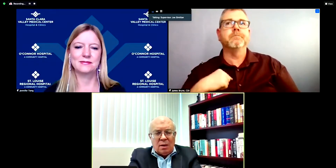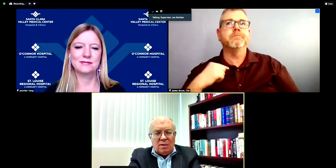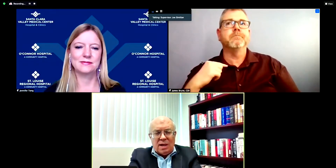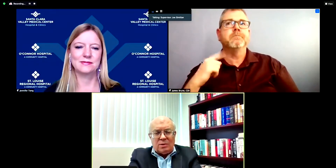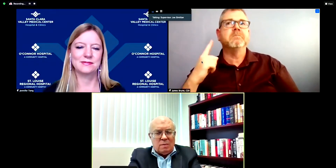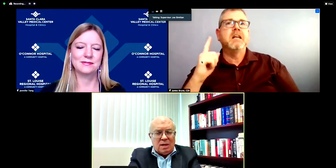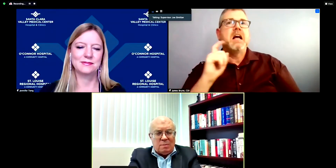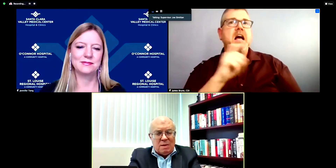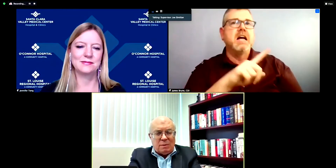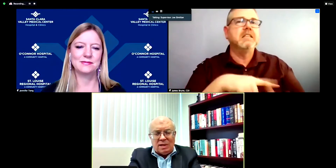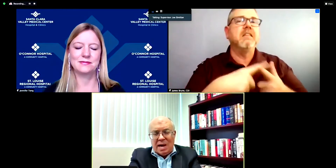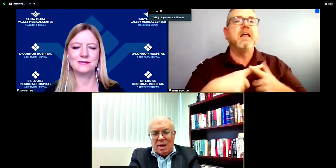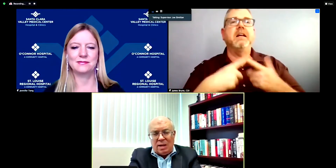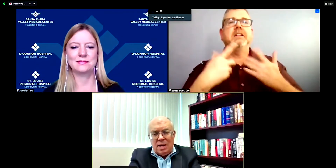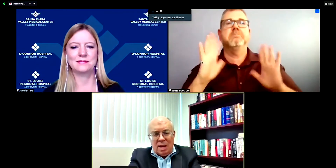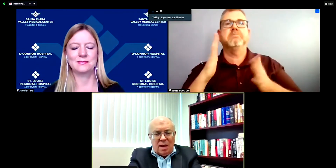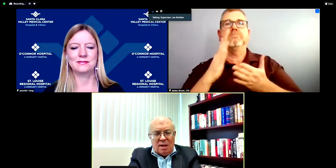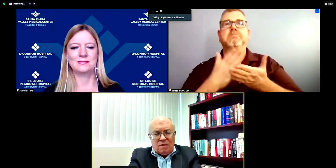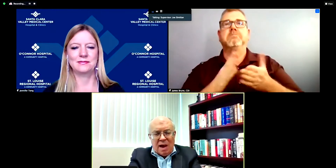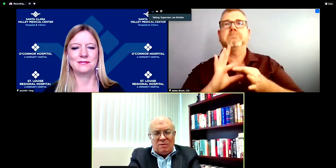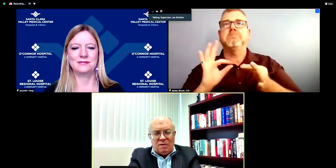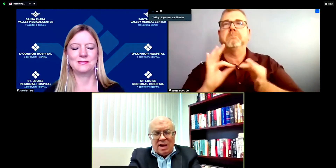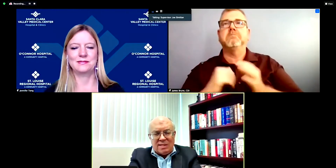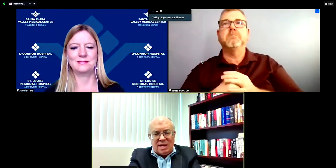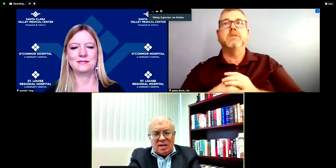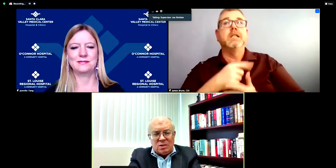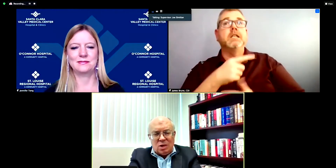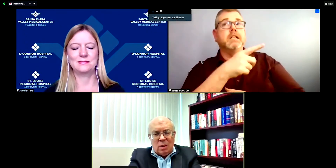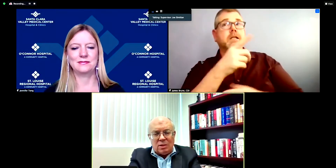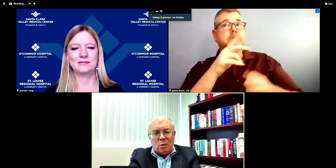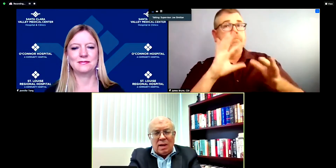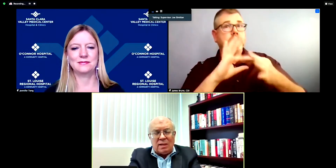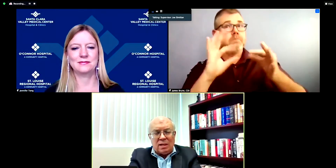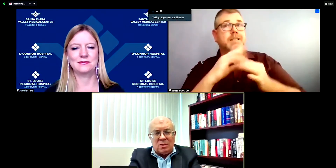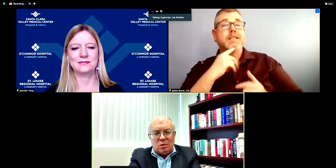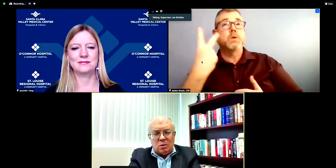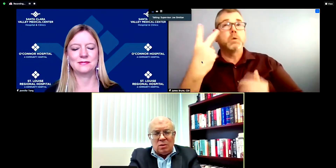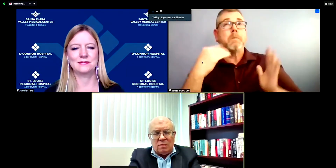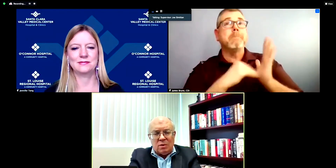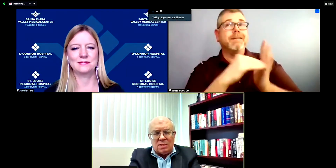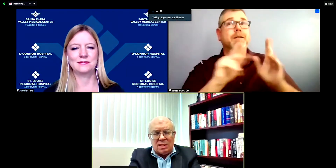we've got 2 million people in the county, if half the vaccine is going directly to the folks at